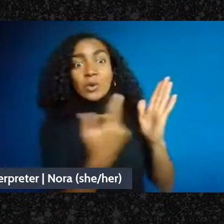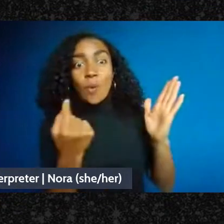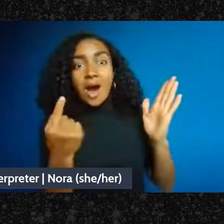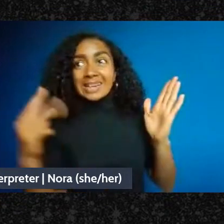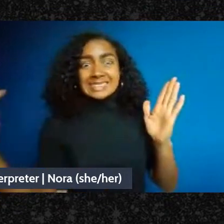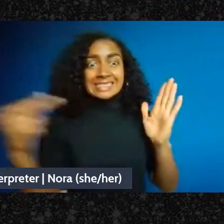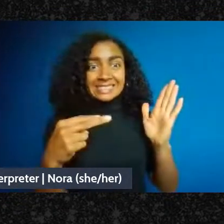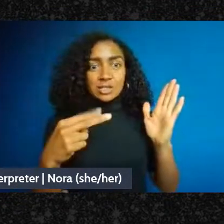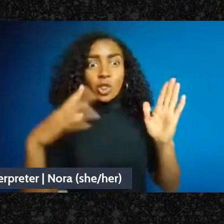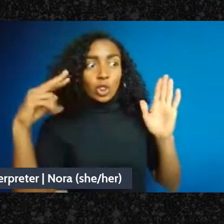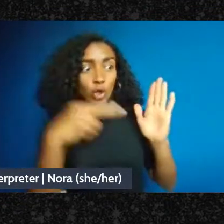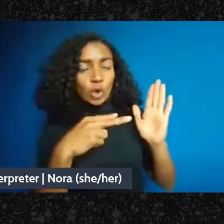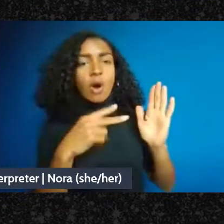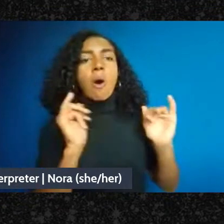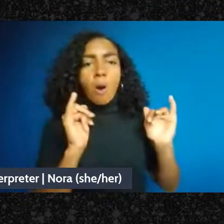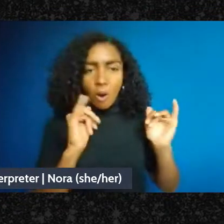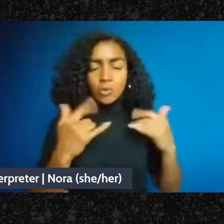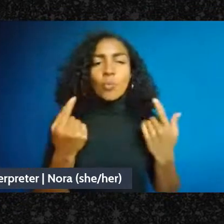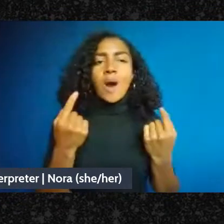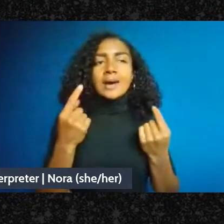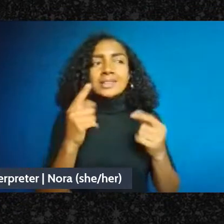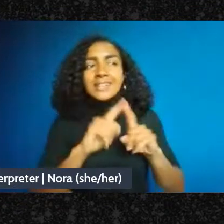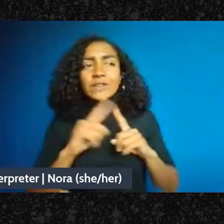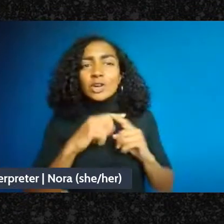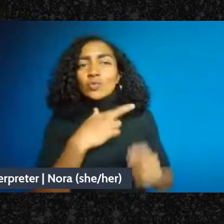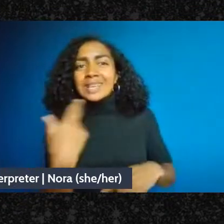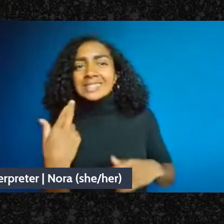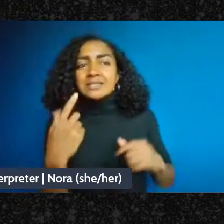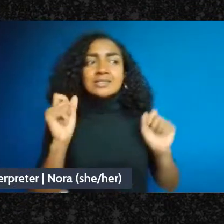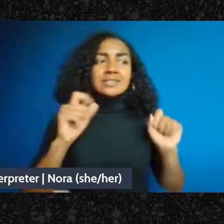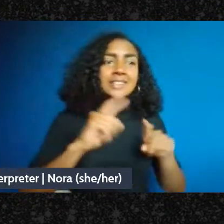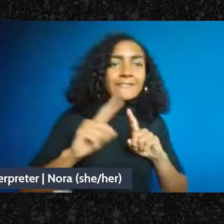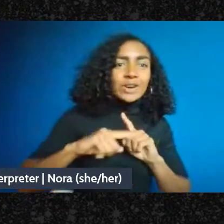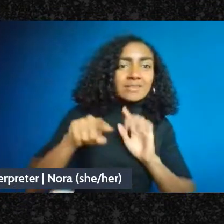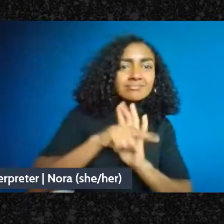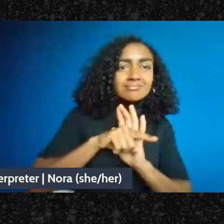and benefits different approaches might have. We're not endorsing this system of rules,